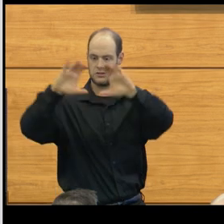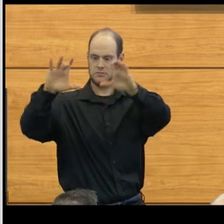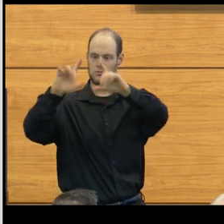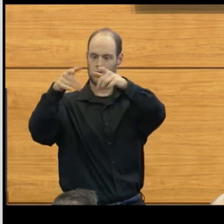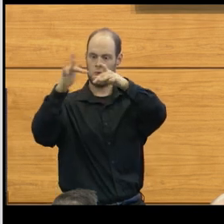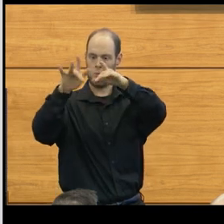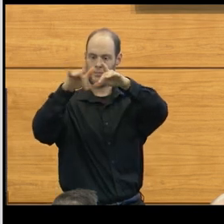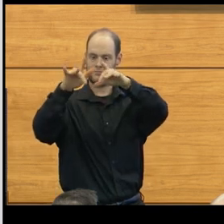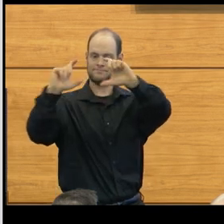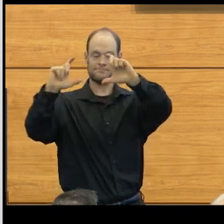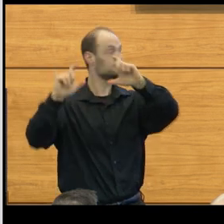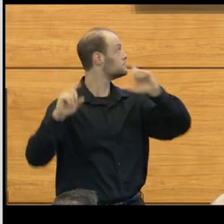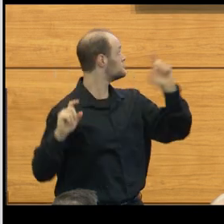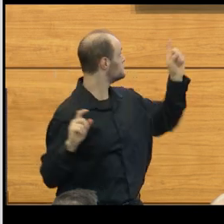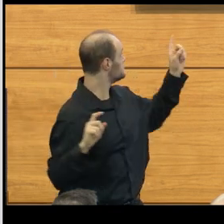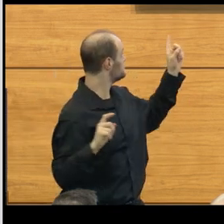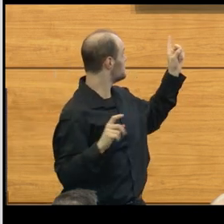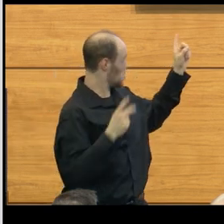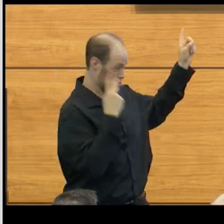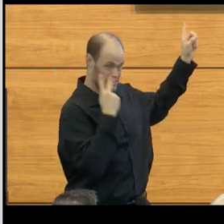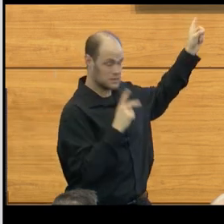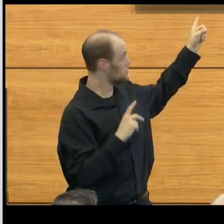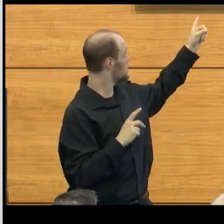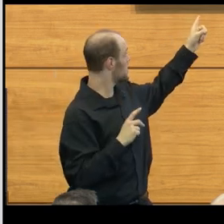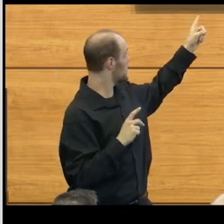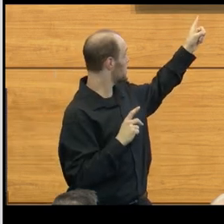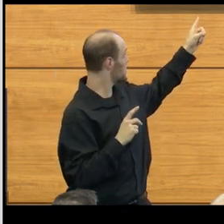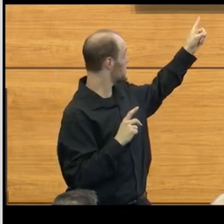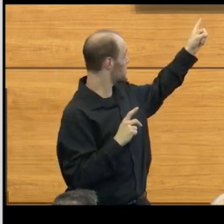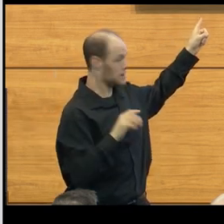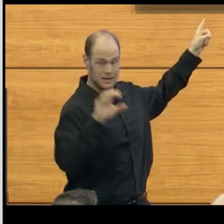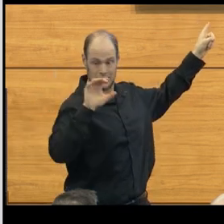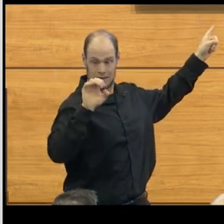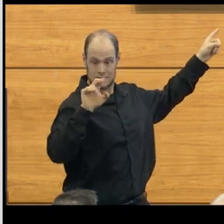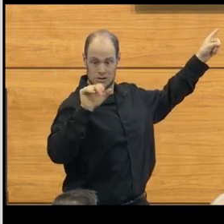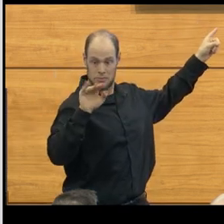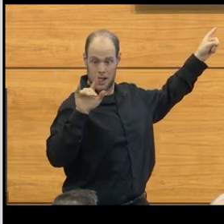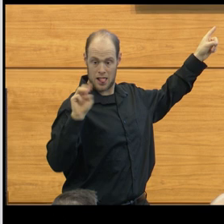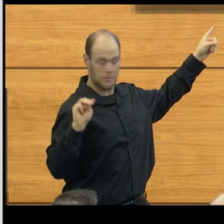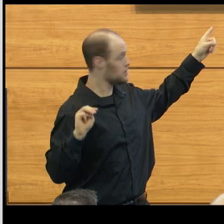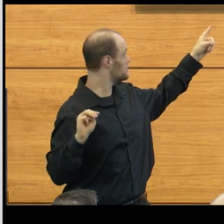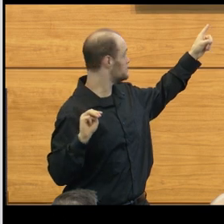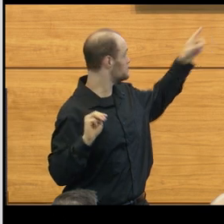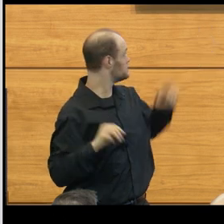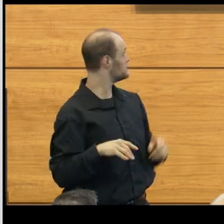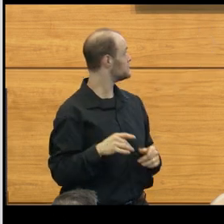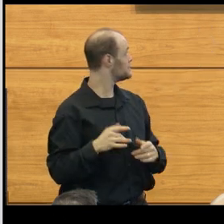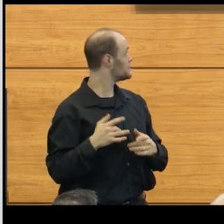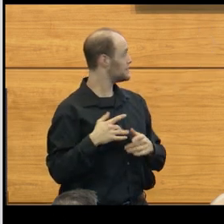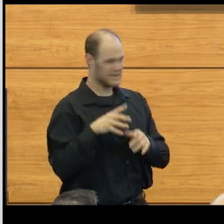Well, if you look at it anatomically, this area of the cerebellum normally will sit in this area